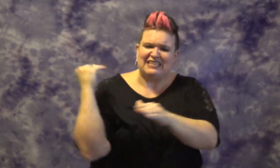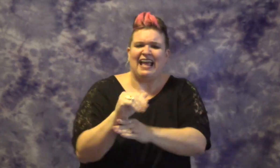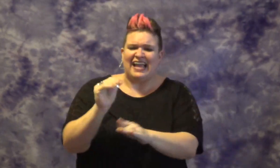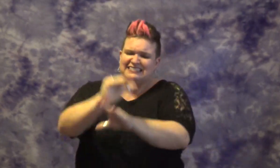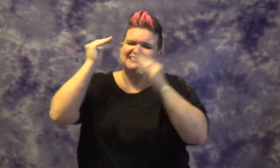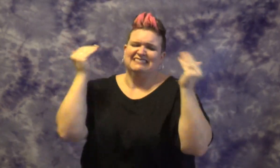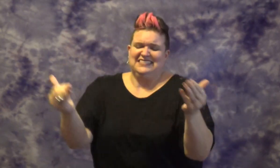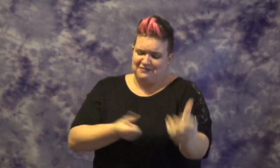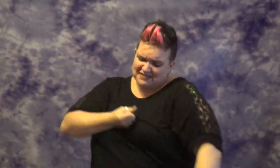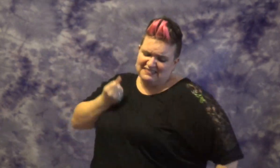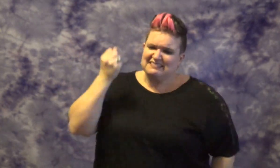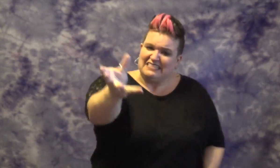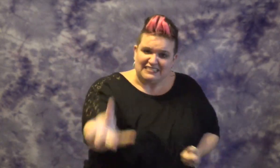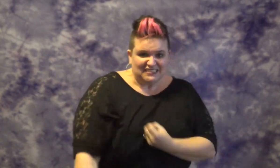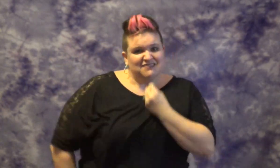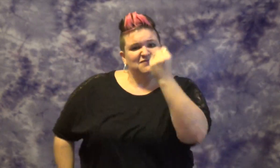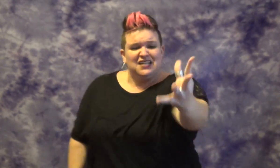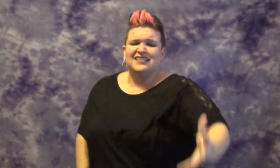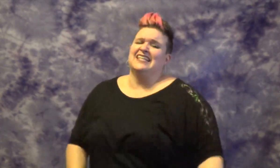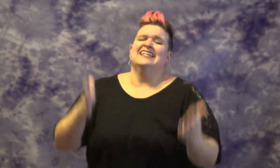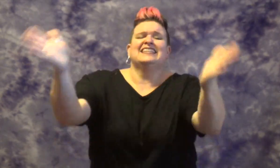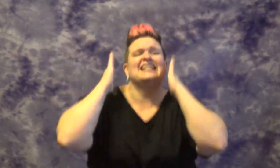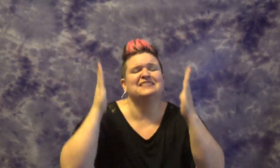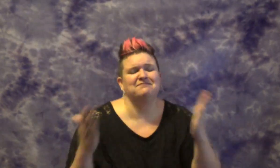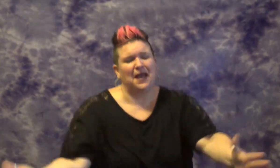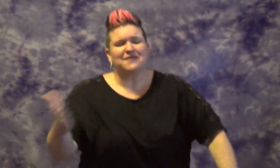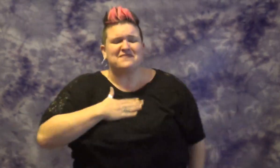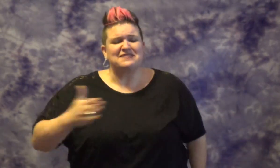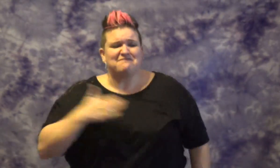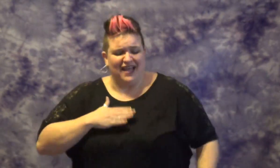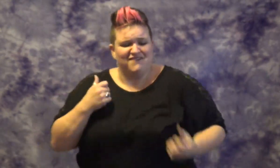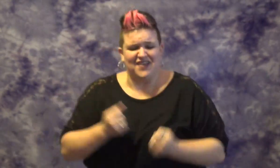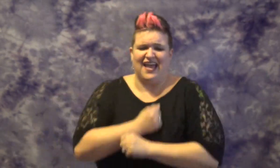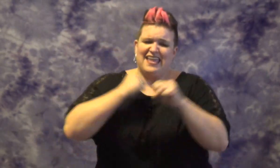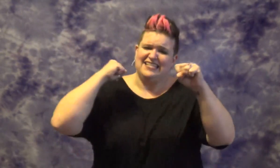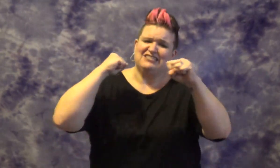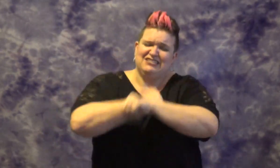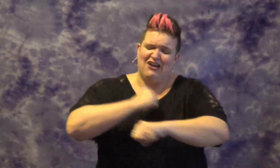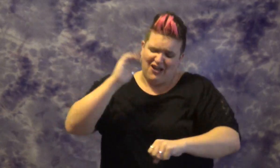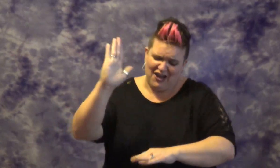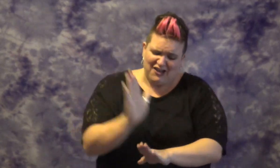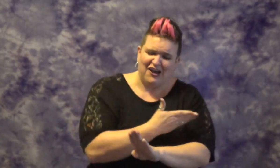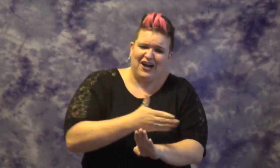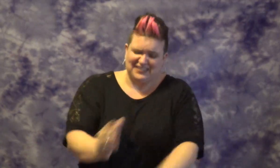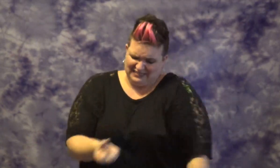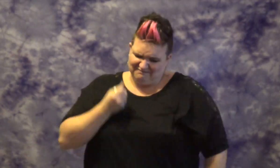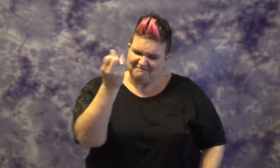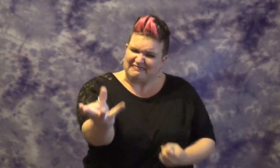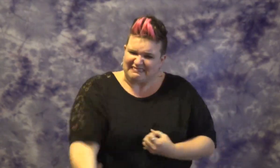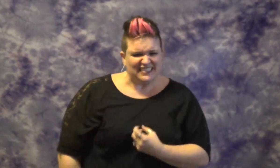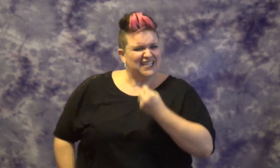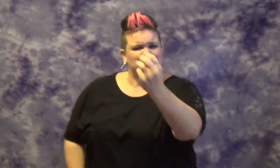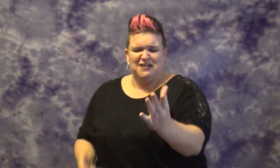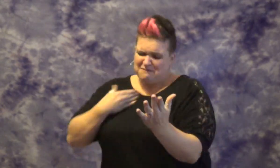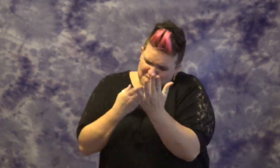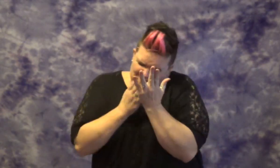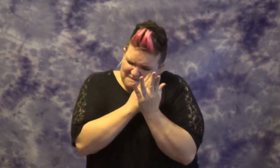I WANT TONIGHT ME EXPRESS PAY ATTENTION THIS (PHYSICAL) FIGHT SONG EXPRESS EXPRESS